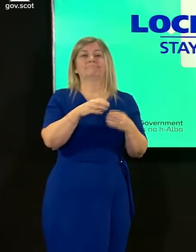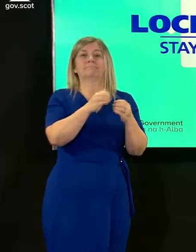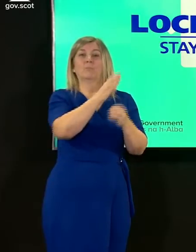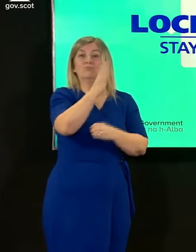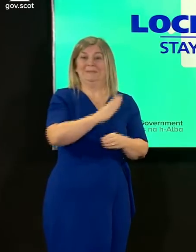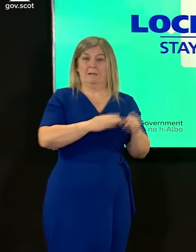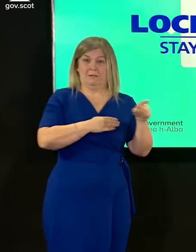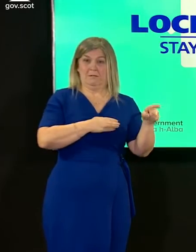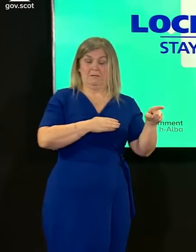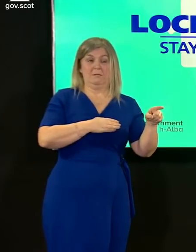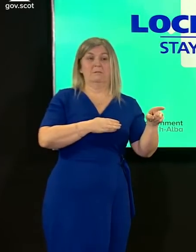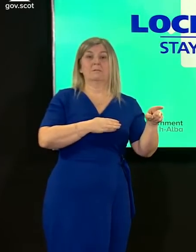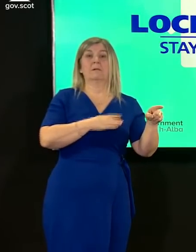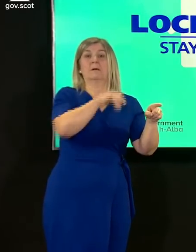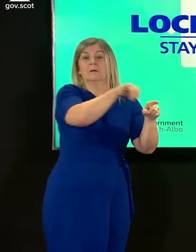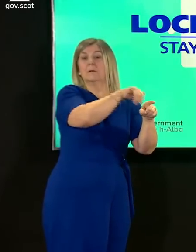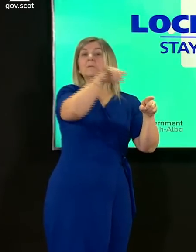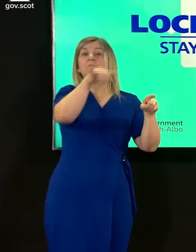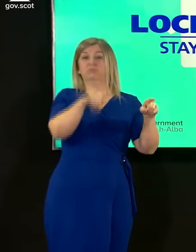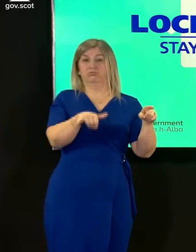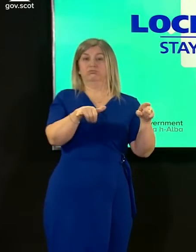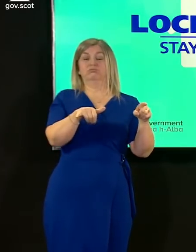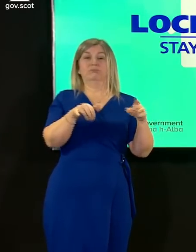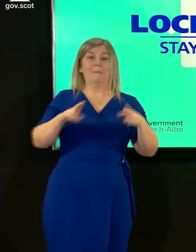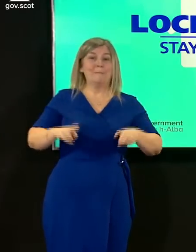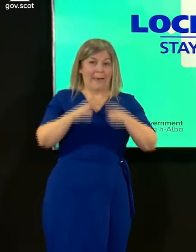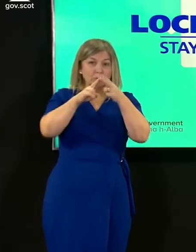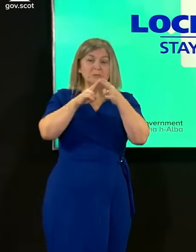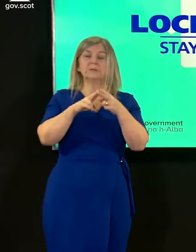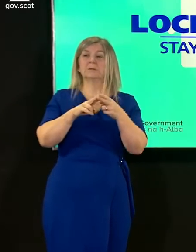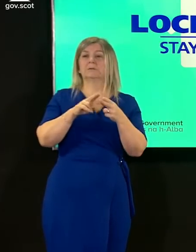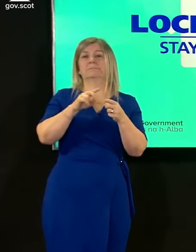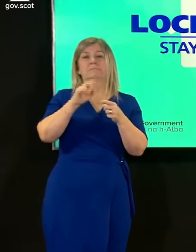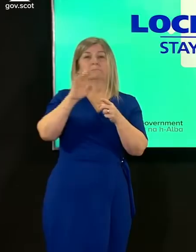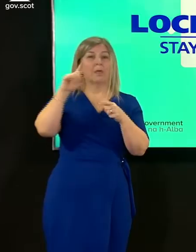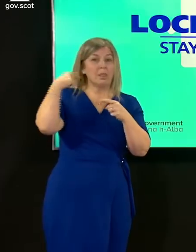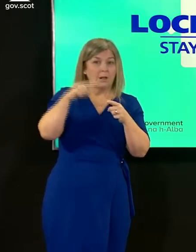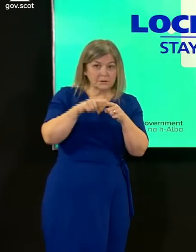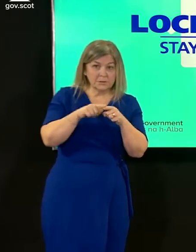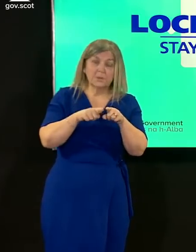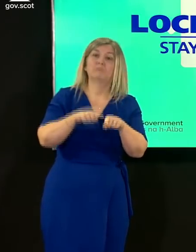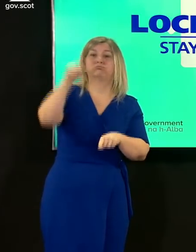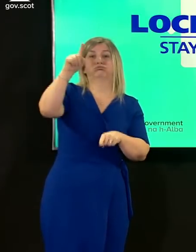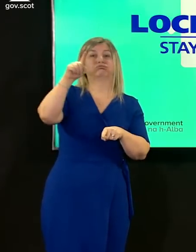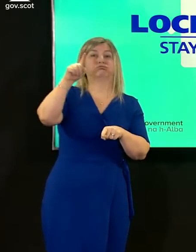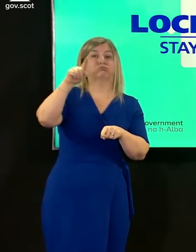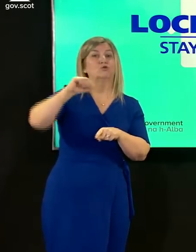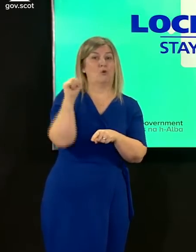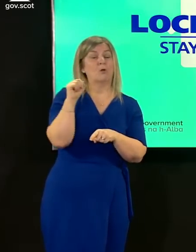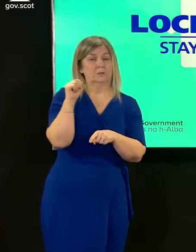via paris and london they self-isolated on their arrival in scotland and when they tested positive